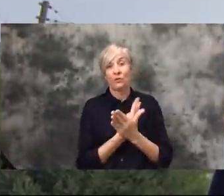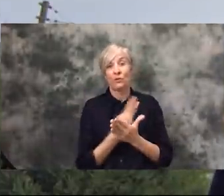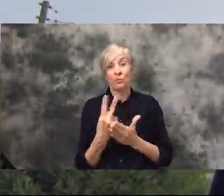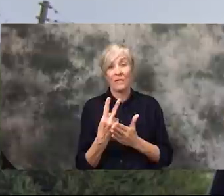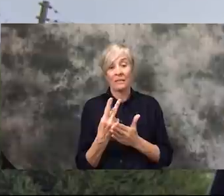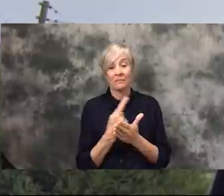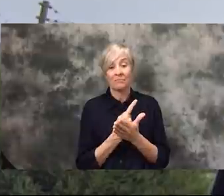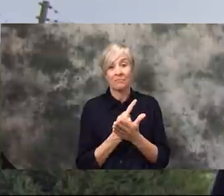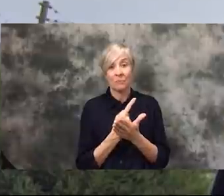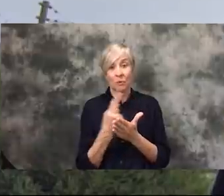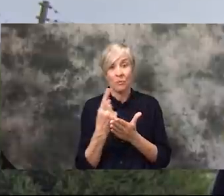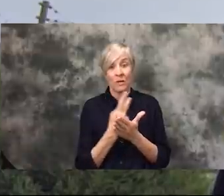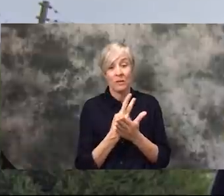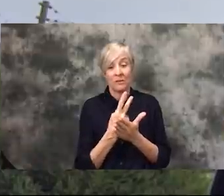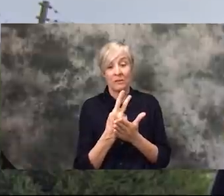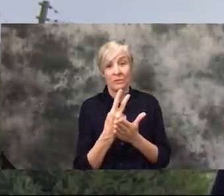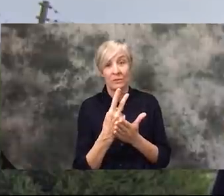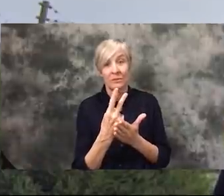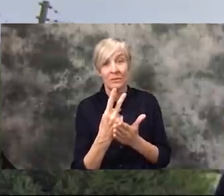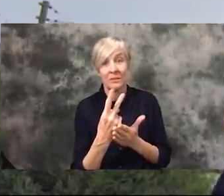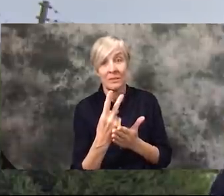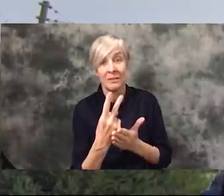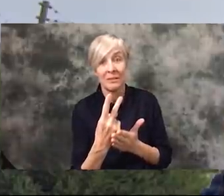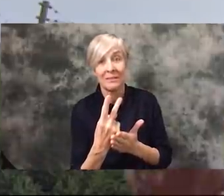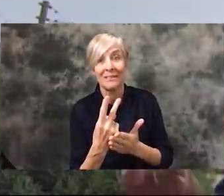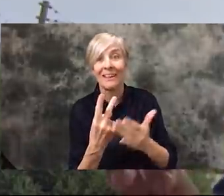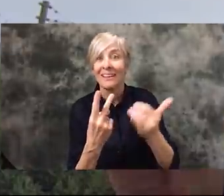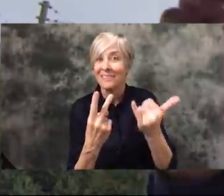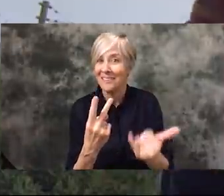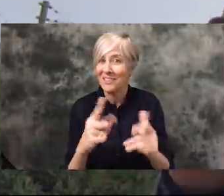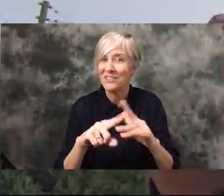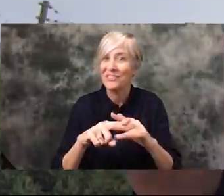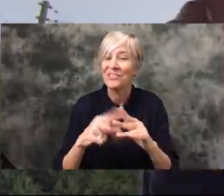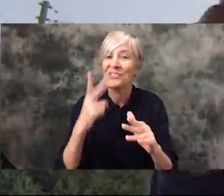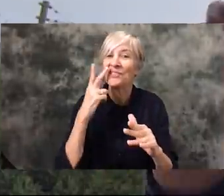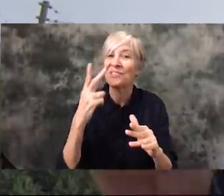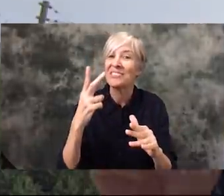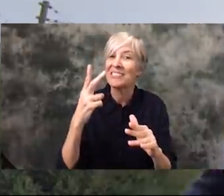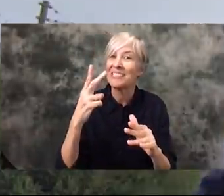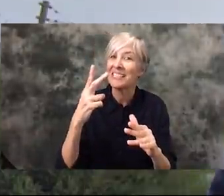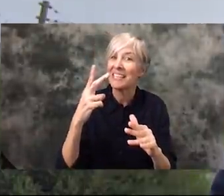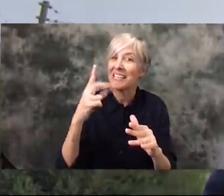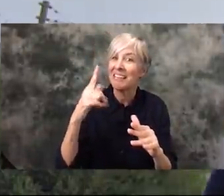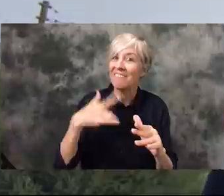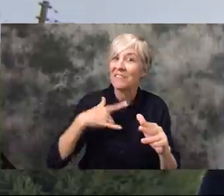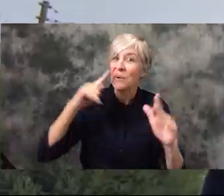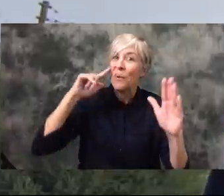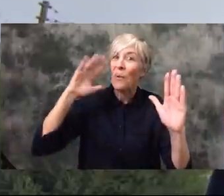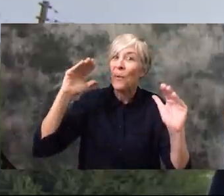quarantine - the national lockdown - we're starting to see some glimmer of hope.